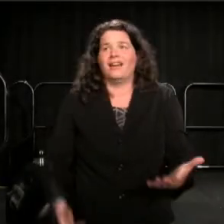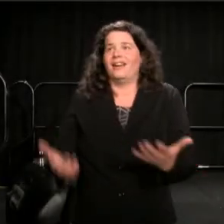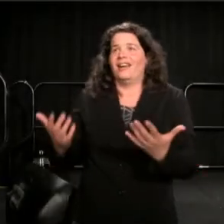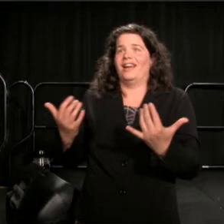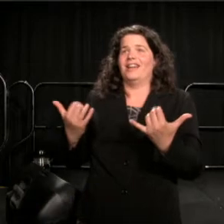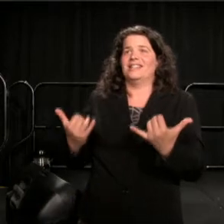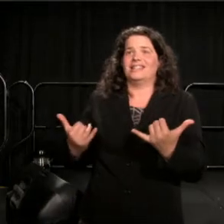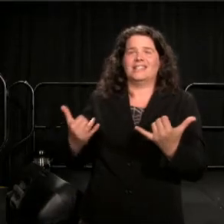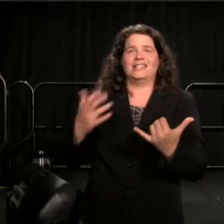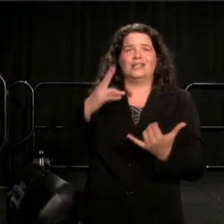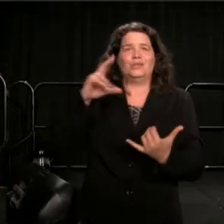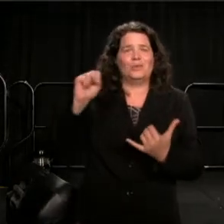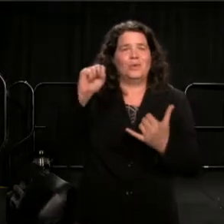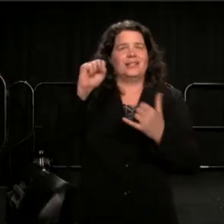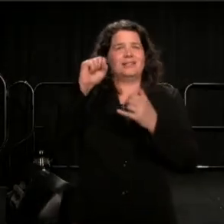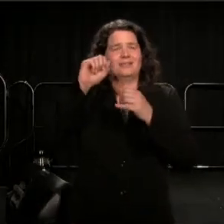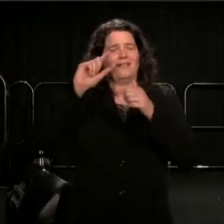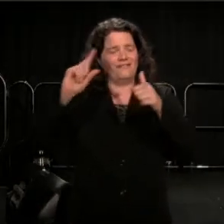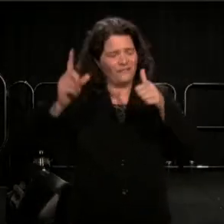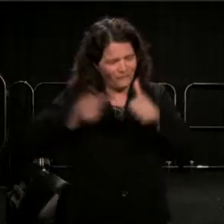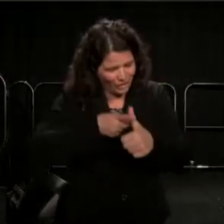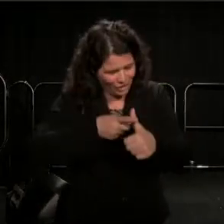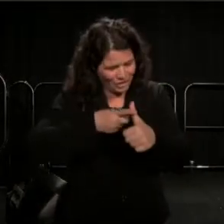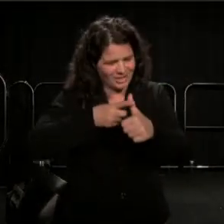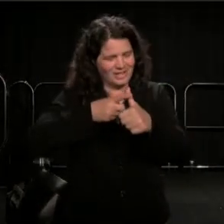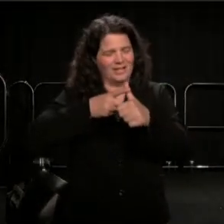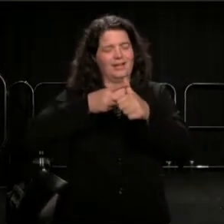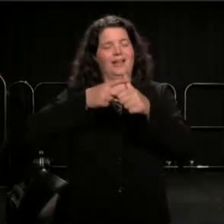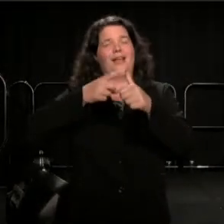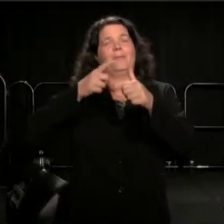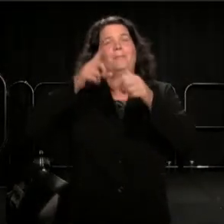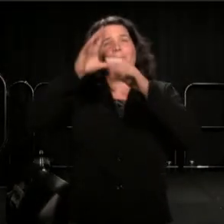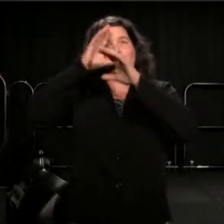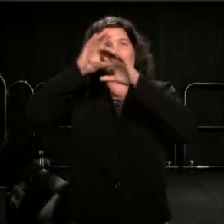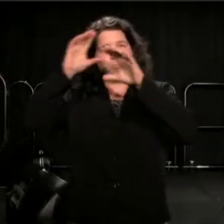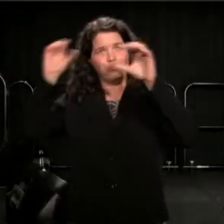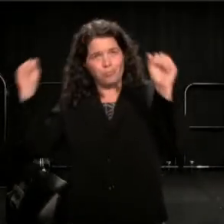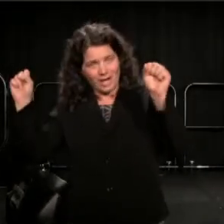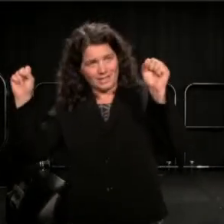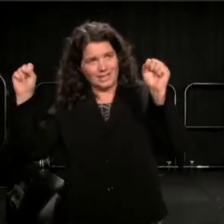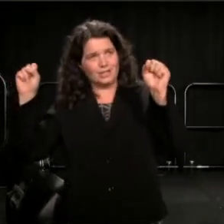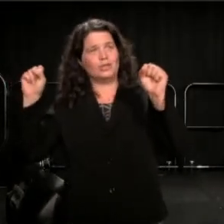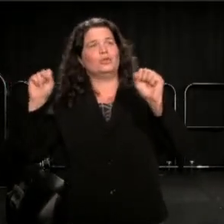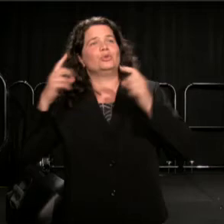the first seating United States President visited a Federal Penitentiary; Obama.